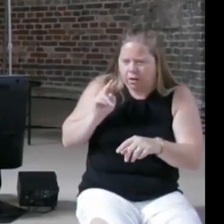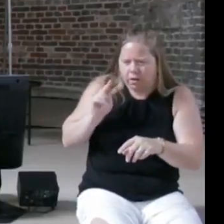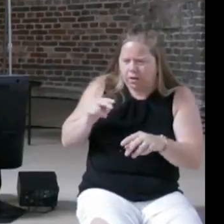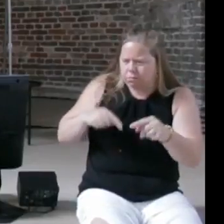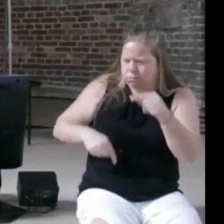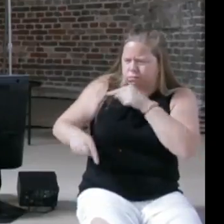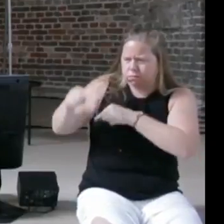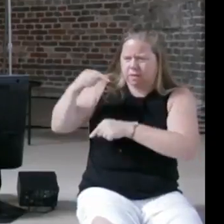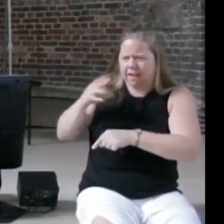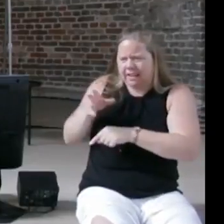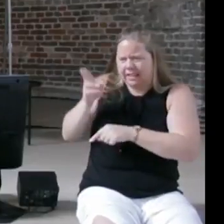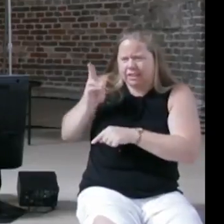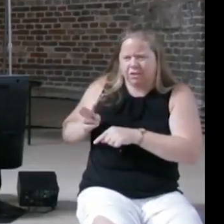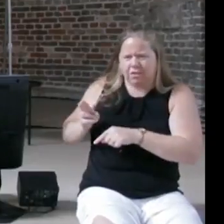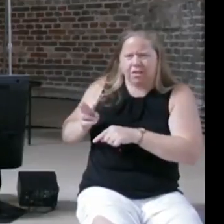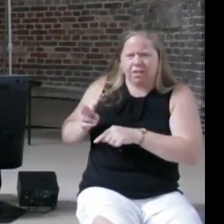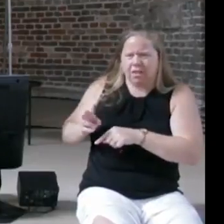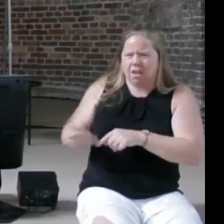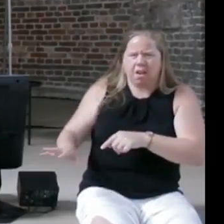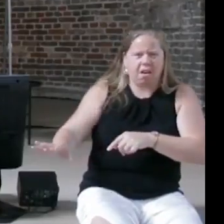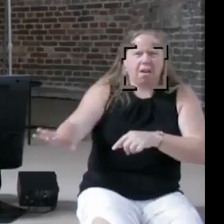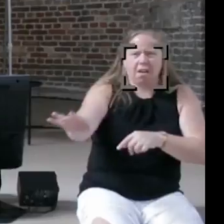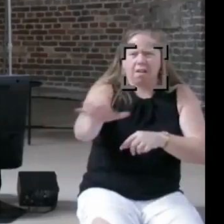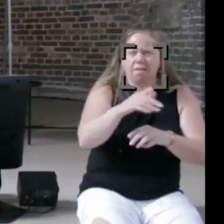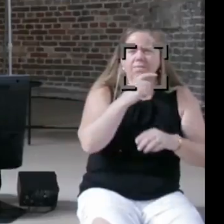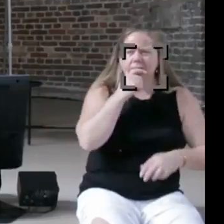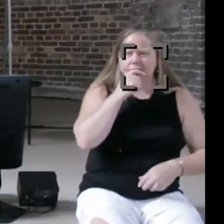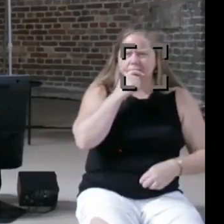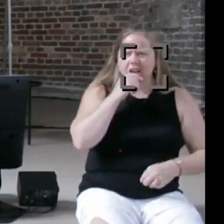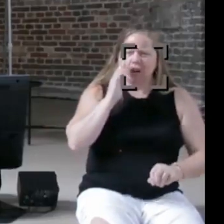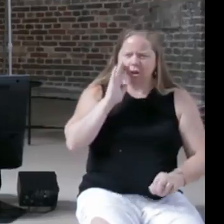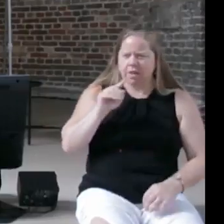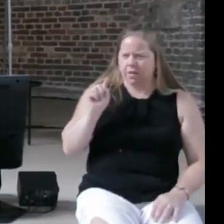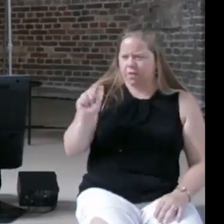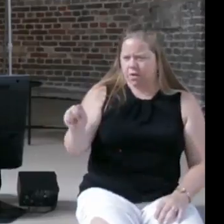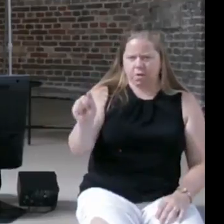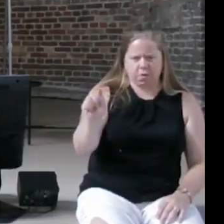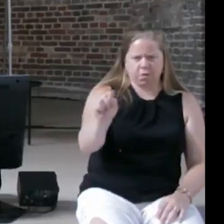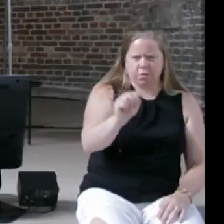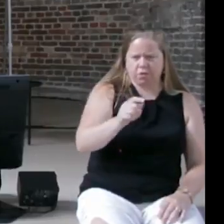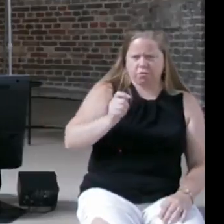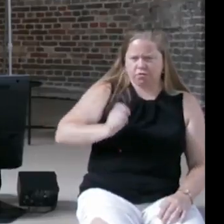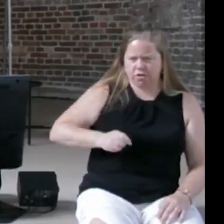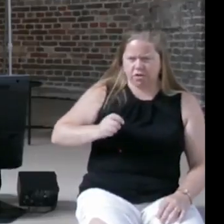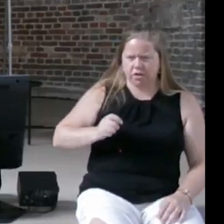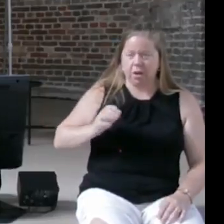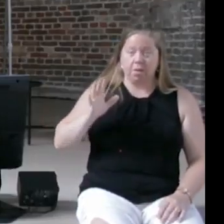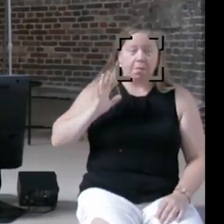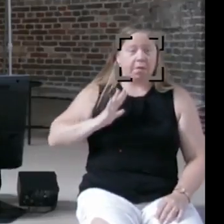this jurisdiction and say alright these judges that tended to be conservative caused crime